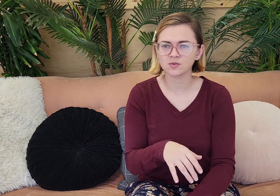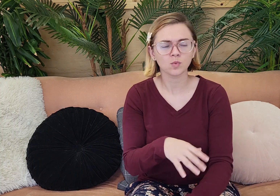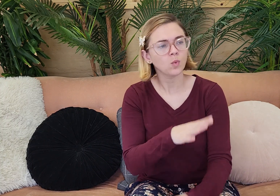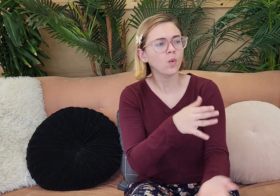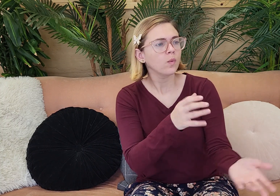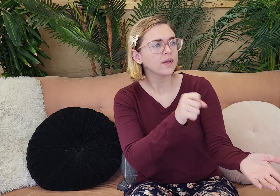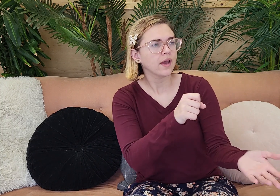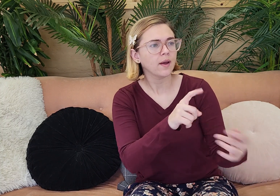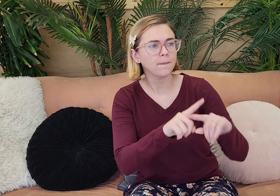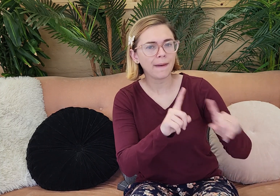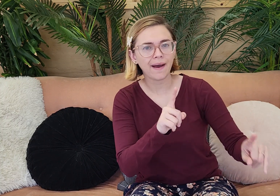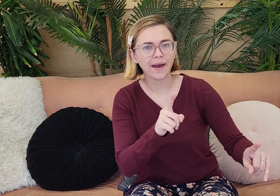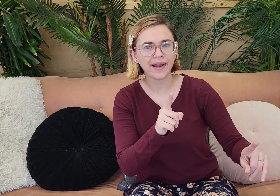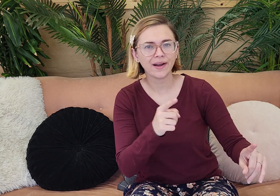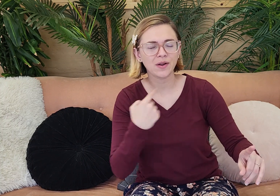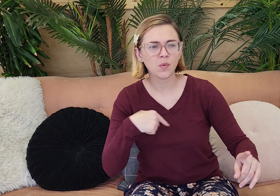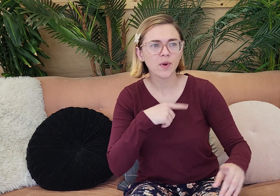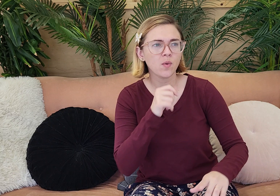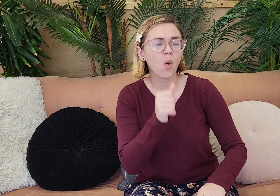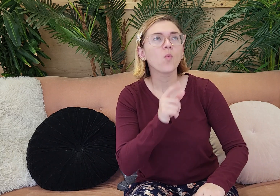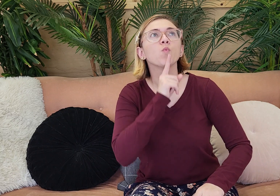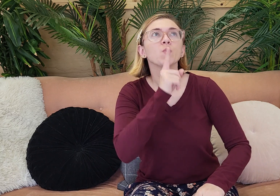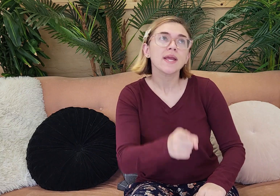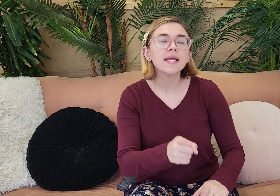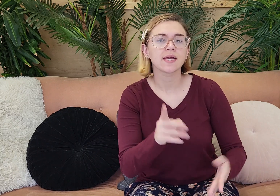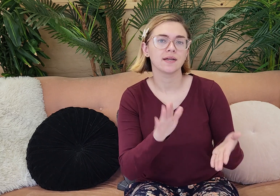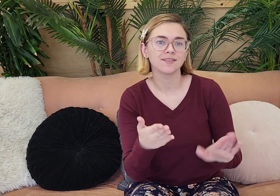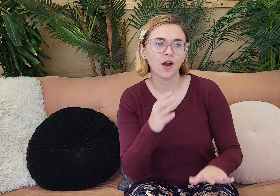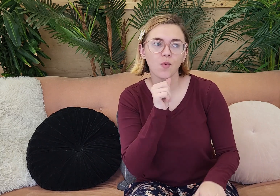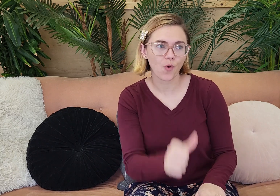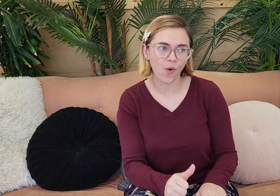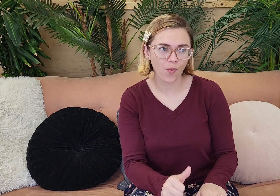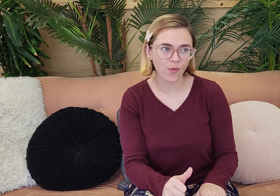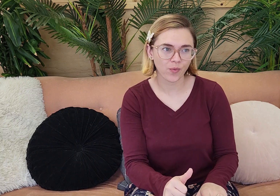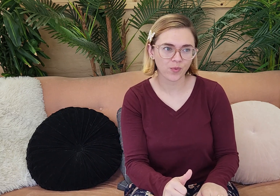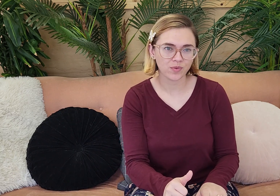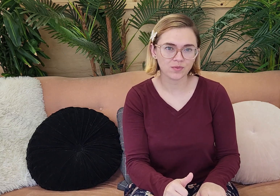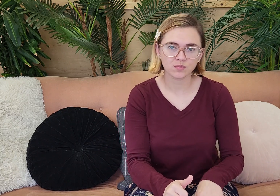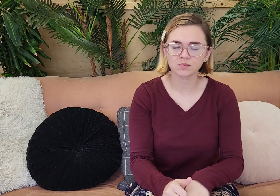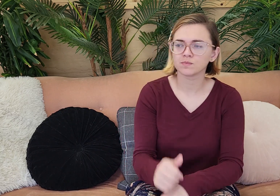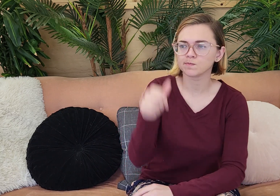that fruit." And Eve is like, "Y es, but we won't surely die."